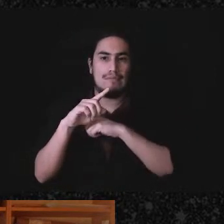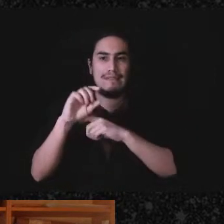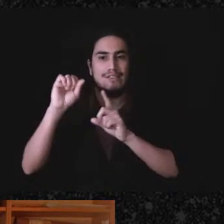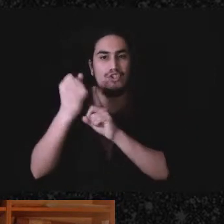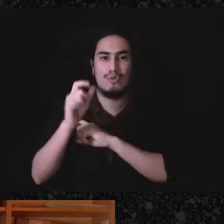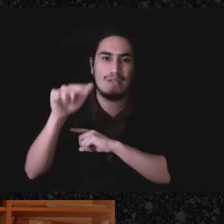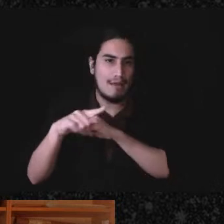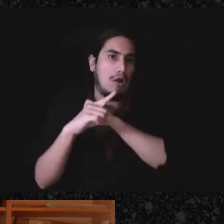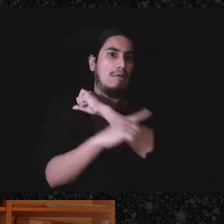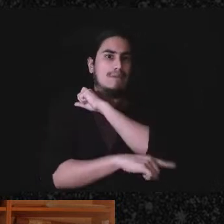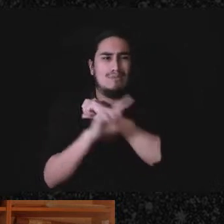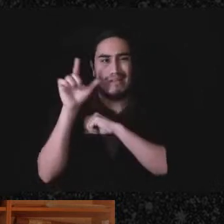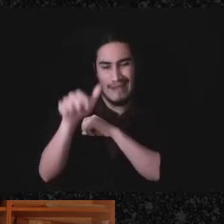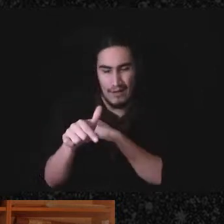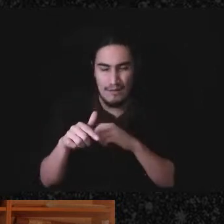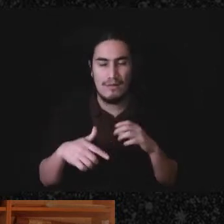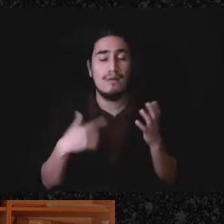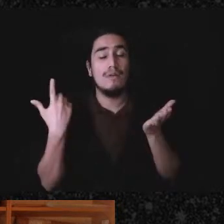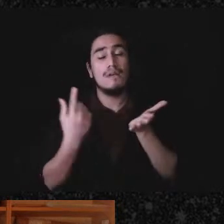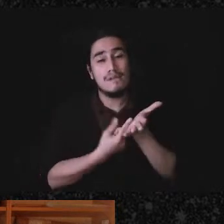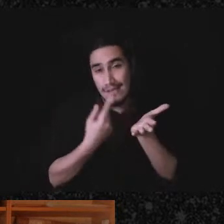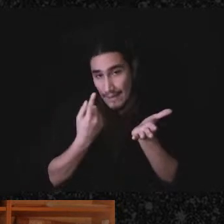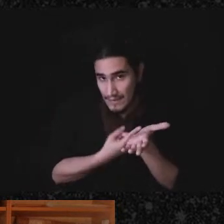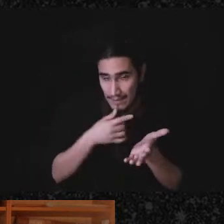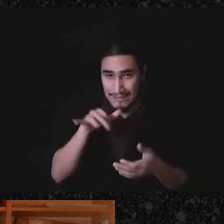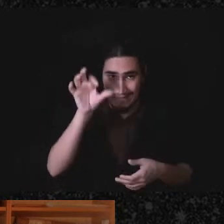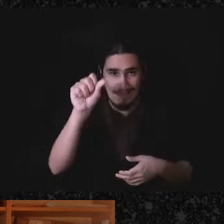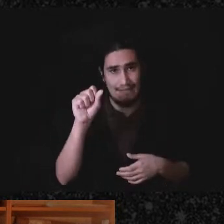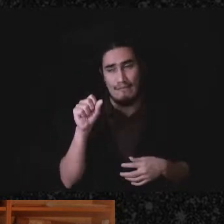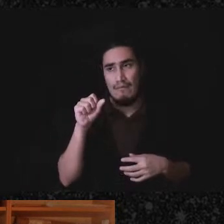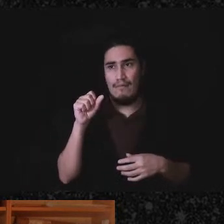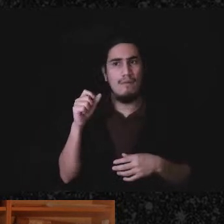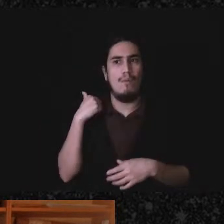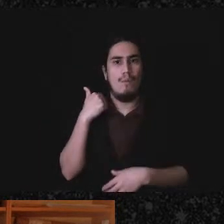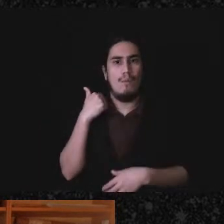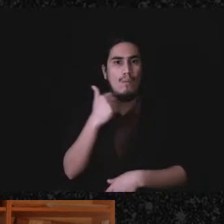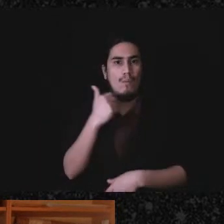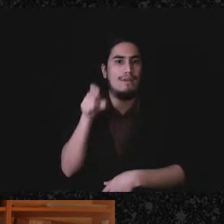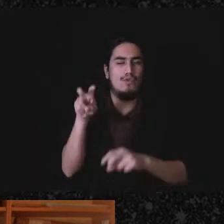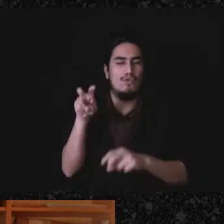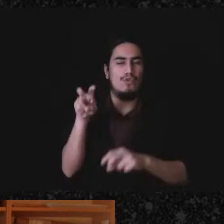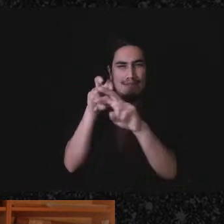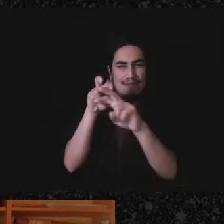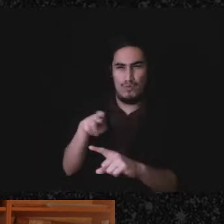obviously there are times when-when, you know, you need to assess risk before you go into anything